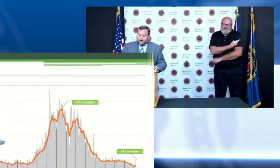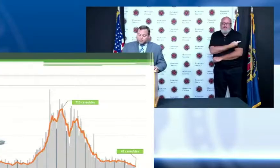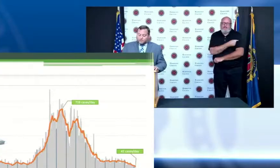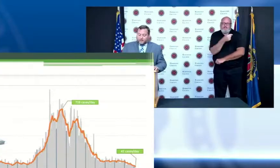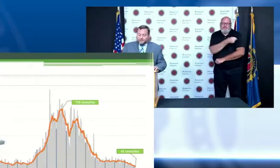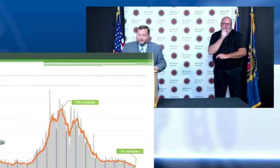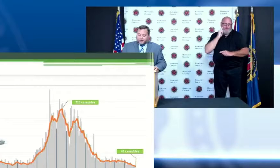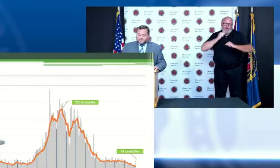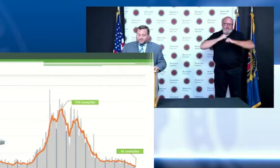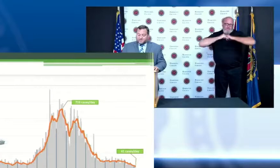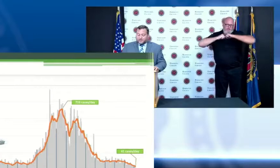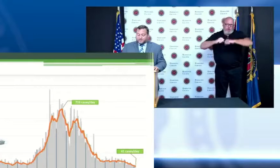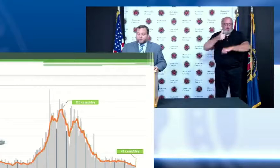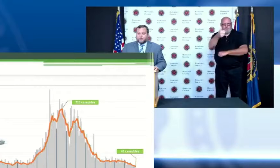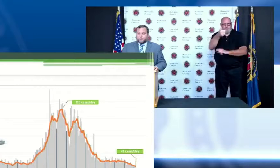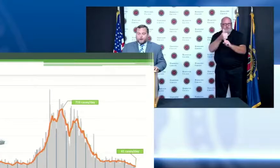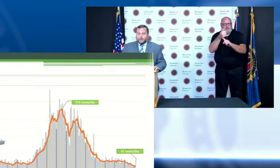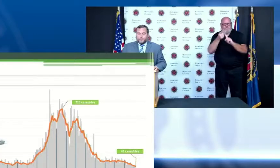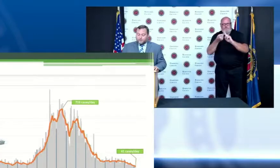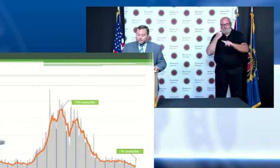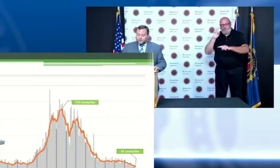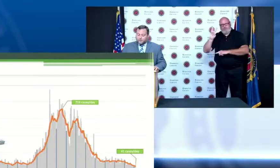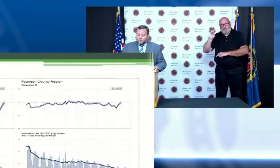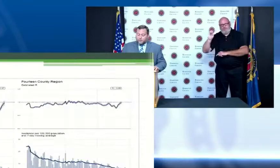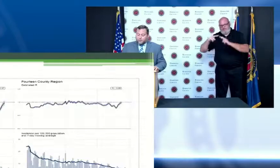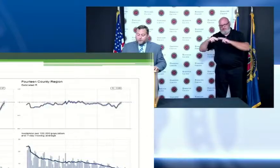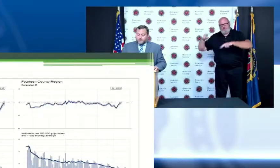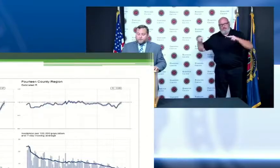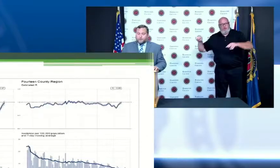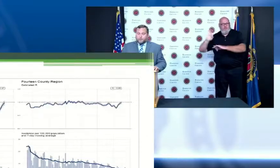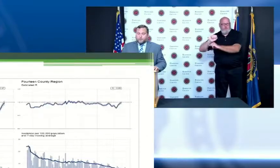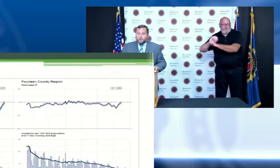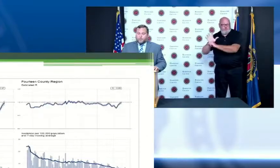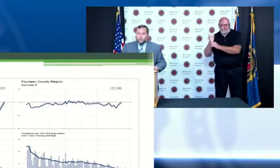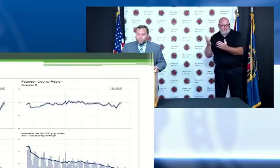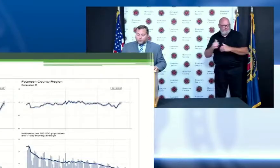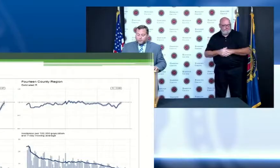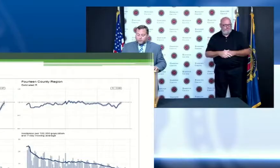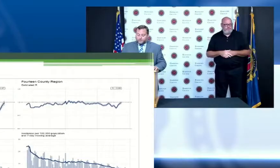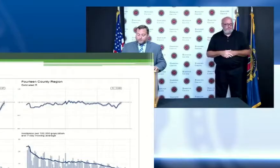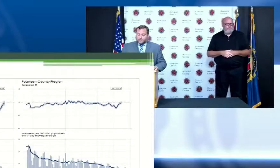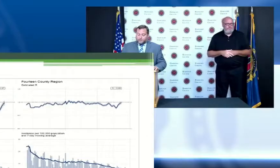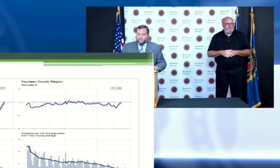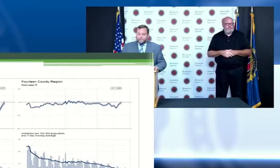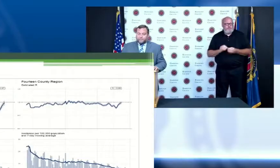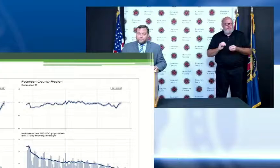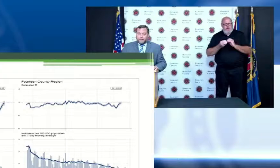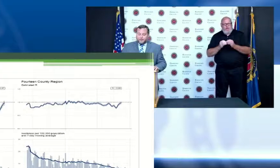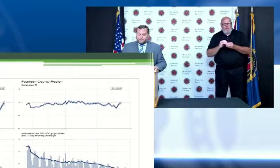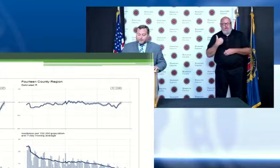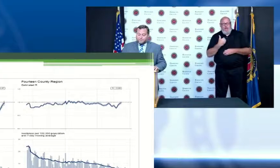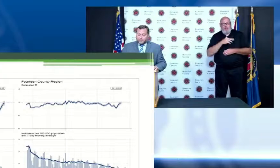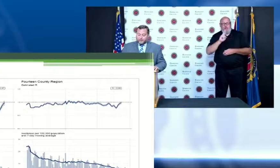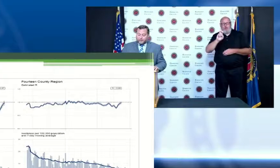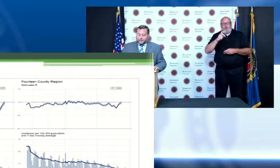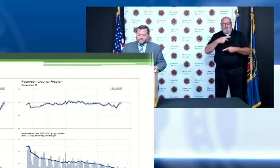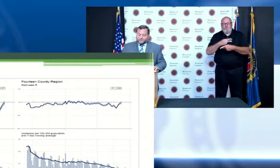also tied to cases is our reproductive number we have now been below 1.0 for many many many weeks